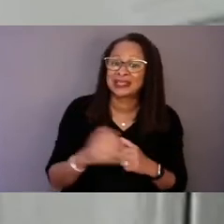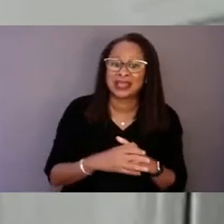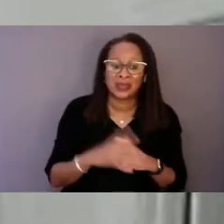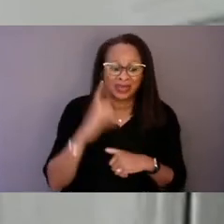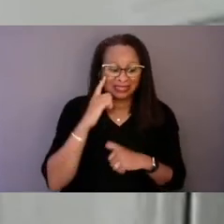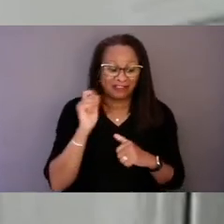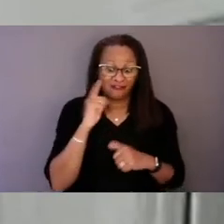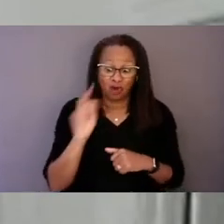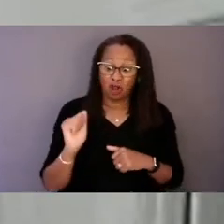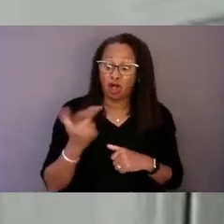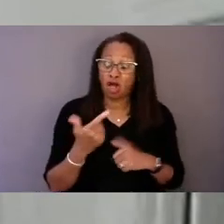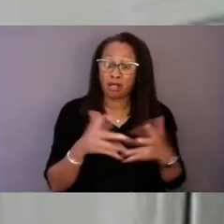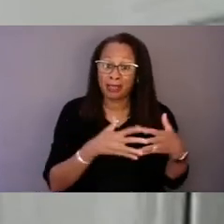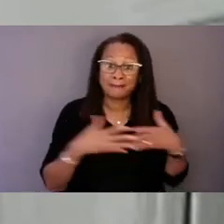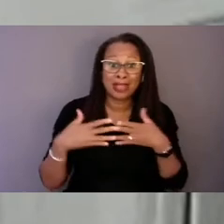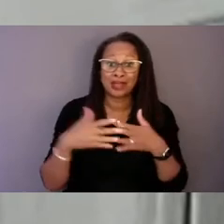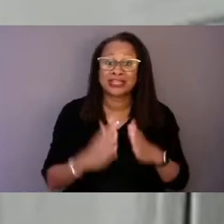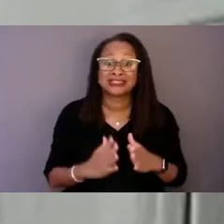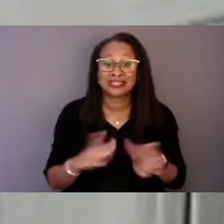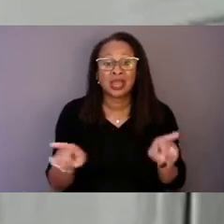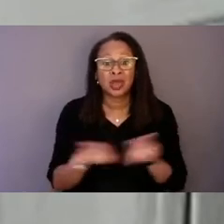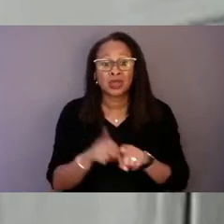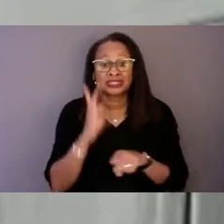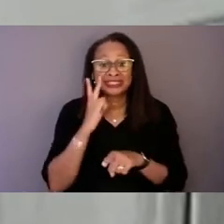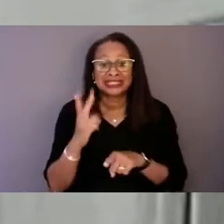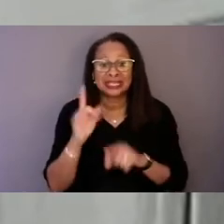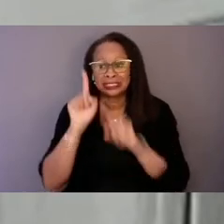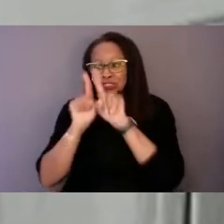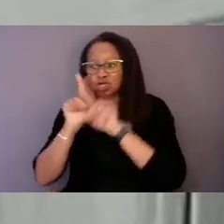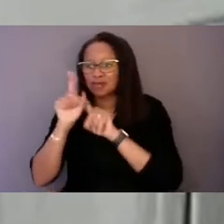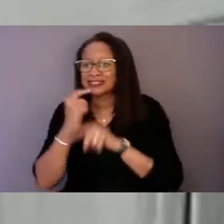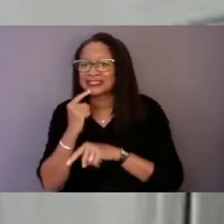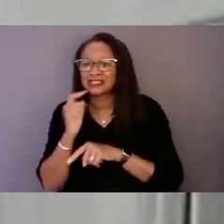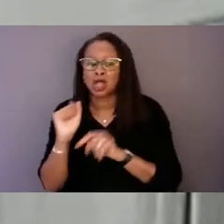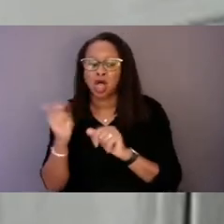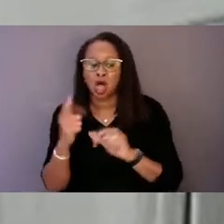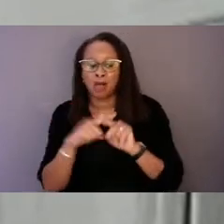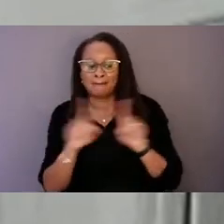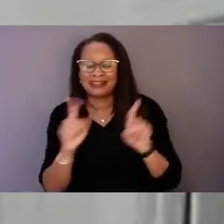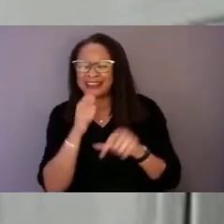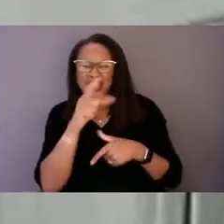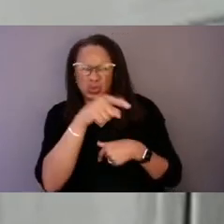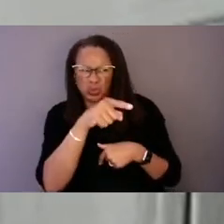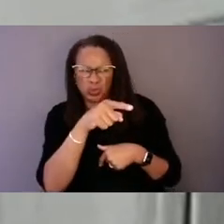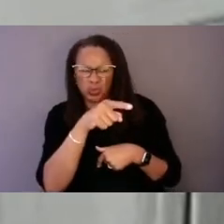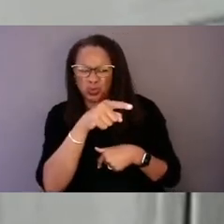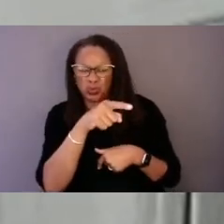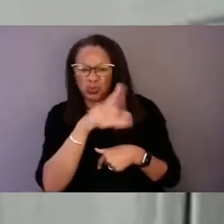we also see a little asterisk that says, "All but you."